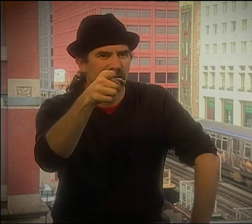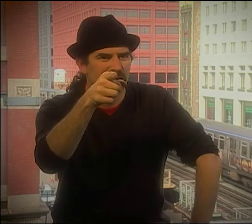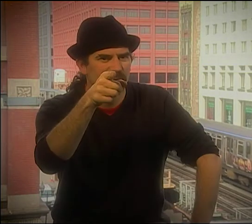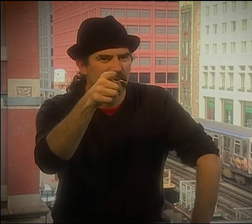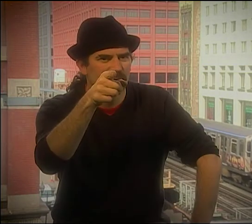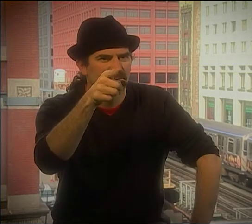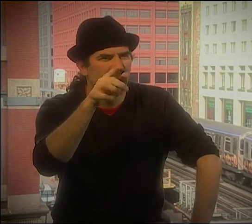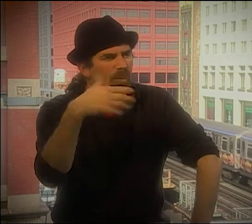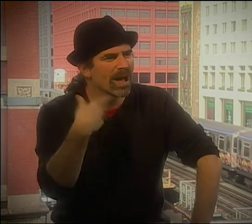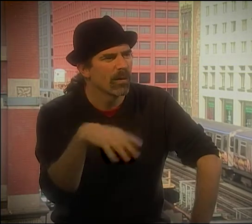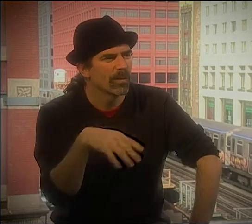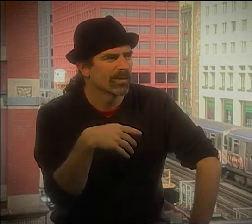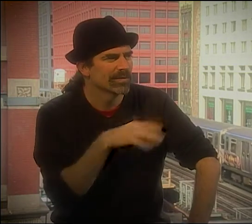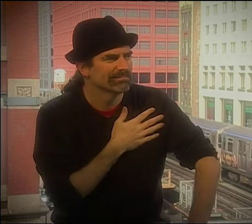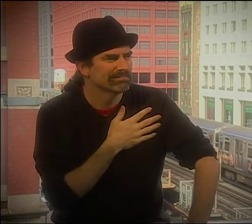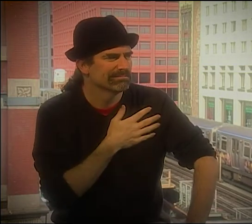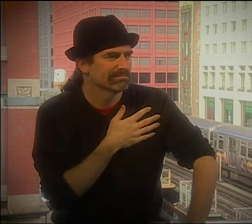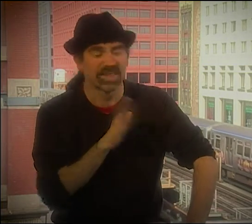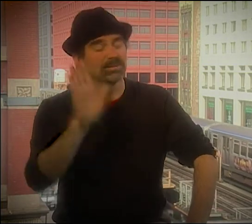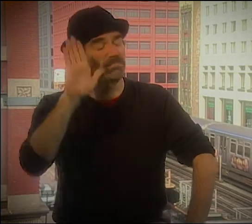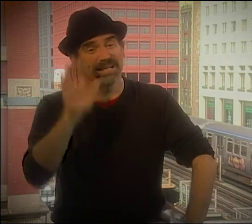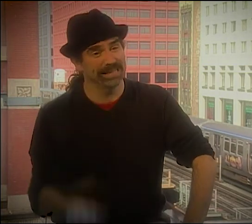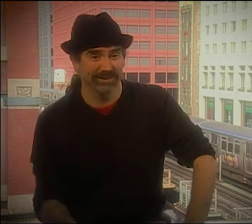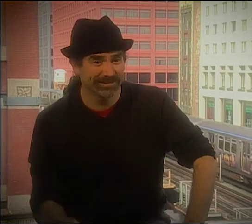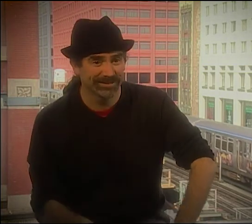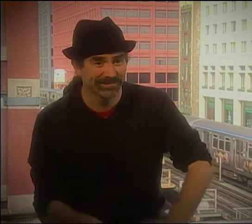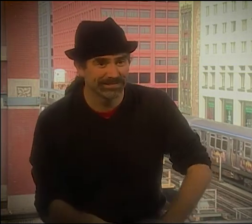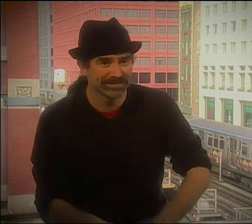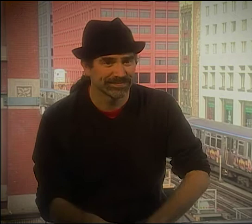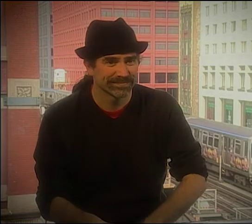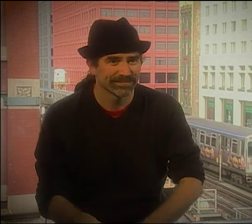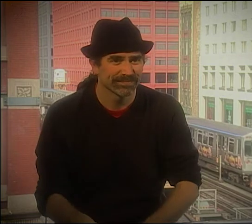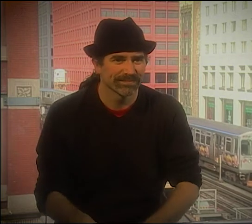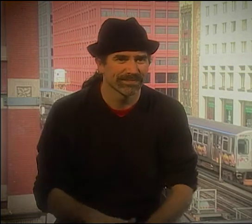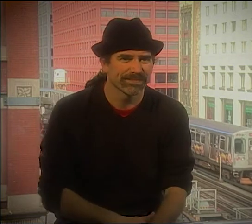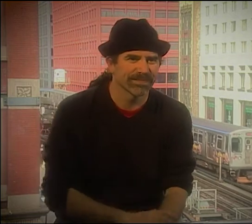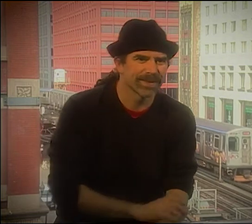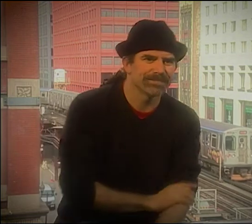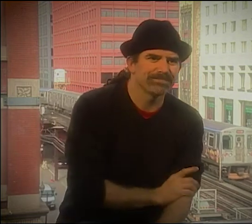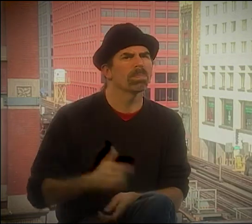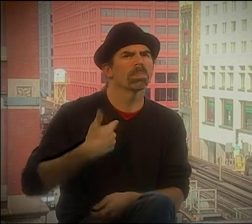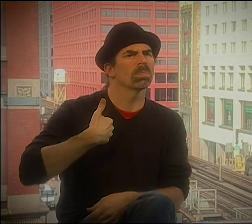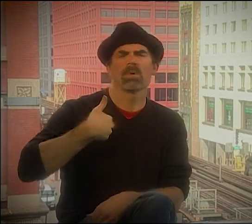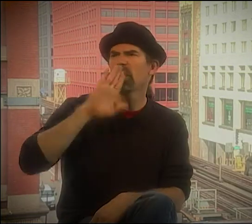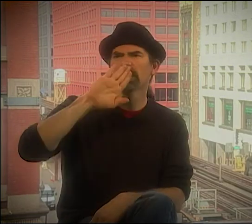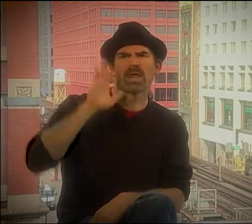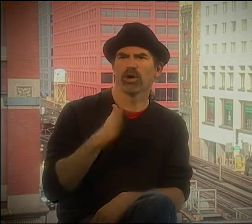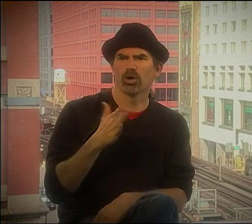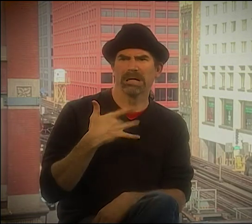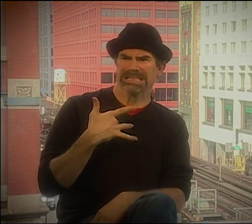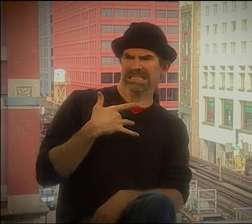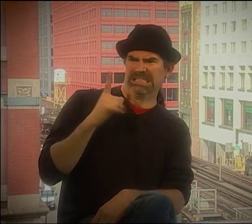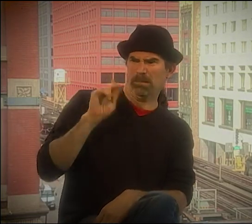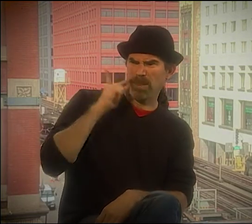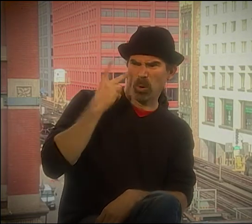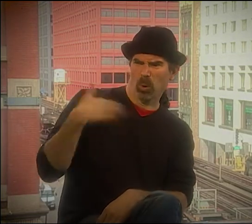AS IF THE CAMERA FRAME IS FREEZING. IT GIVES PEOPLE A MOMENT TO SOAK IT IN, AND THEN SHE GOES ON TO THE NEXT IMAGE.